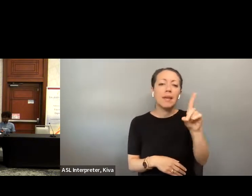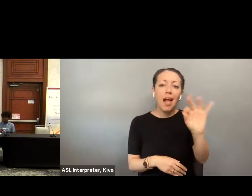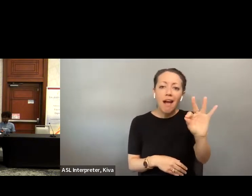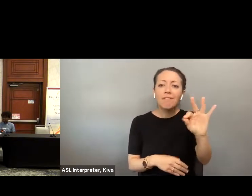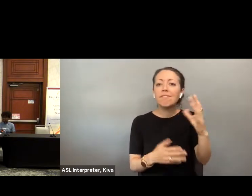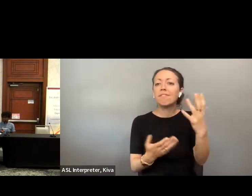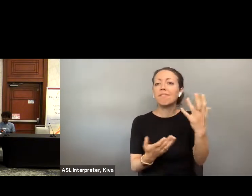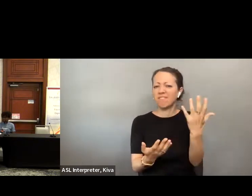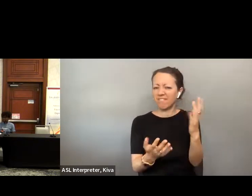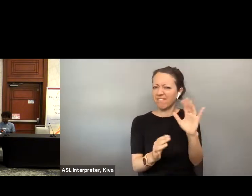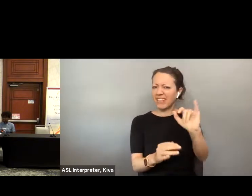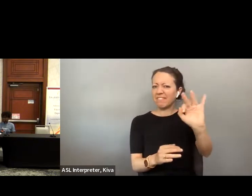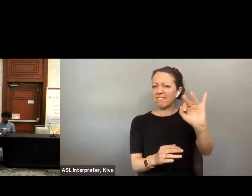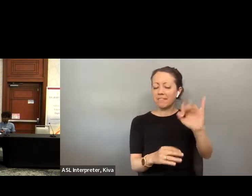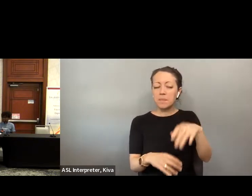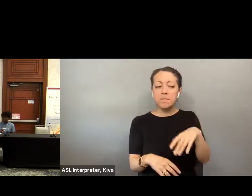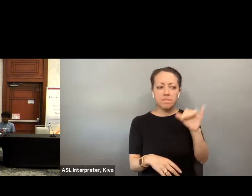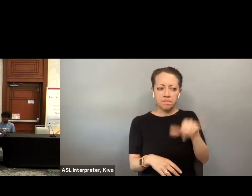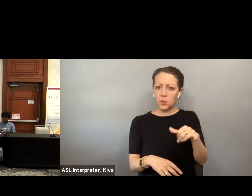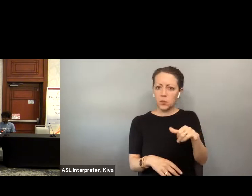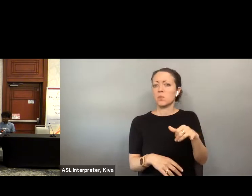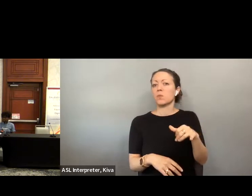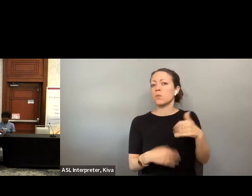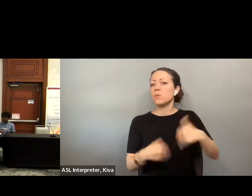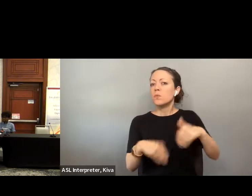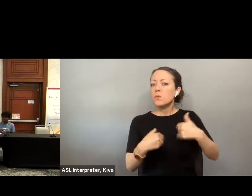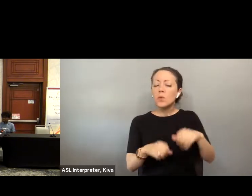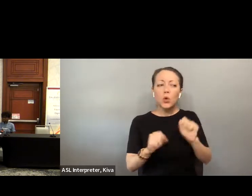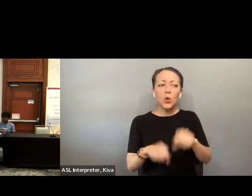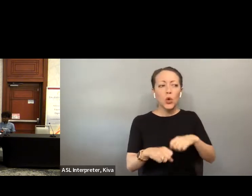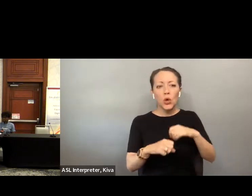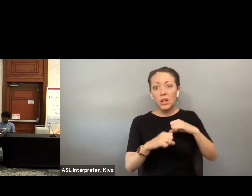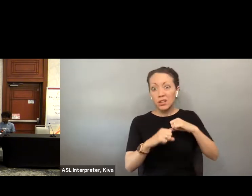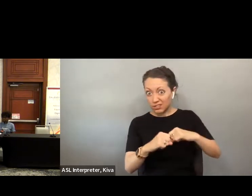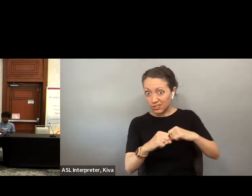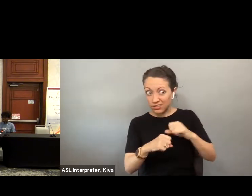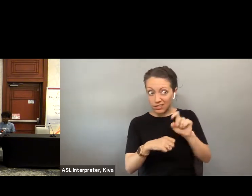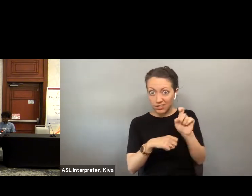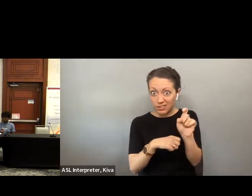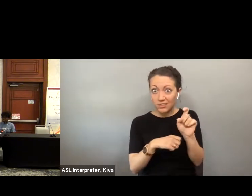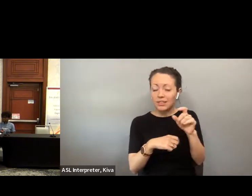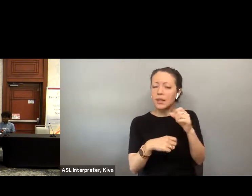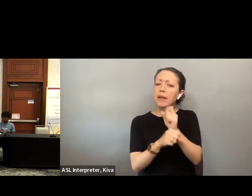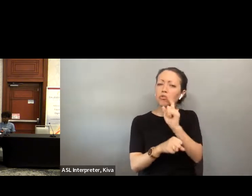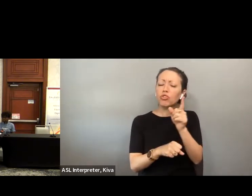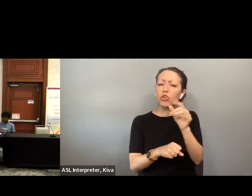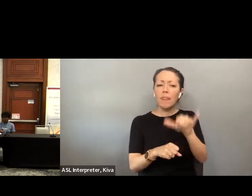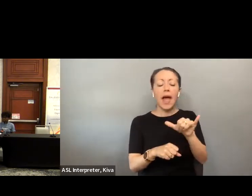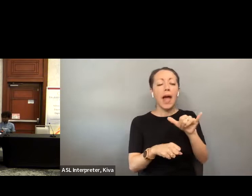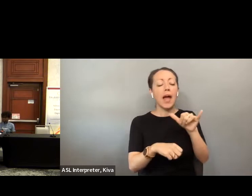concerns when it comes to security. A fully electronic ballot, one that did not have a paper component at all that would be sent entirely by like an email Pdf return raises a lot of potential security concerns. , that would be sent entirely by lichen e-mail e-mail PDF return raises a lot of potential security concerns for